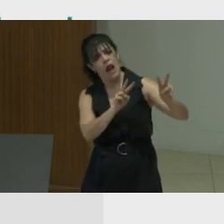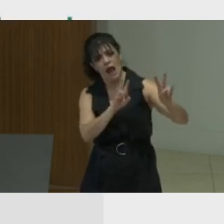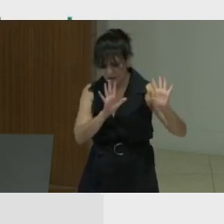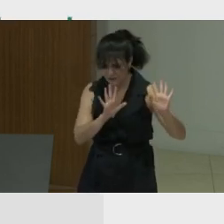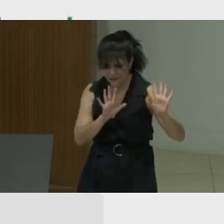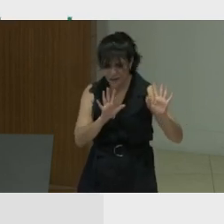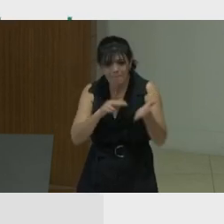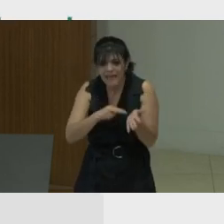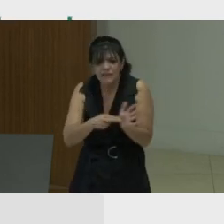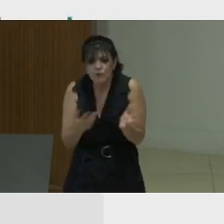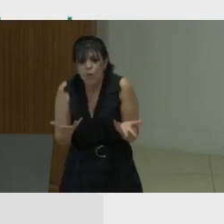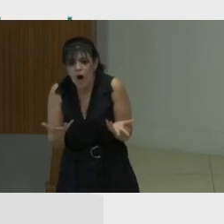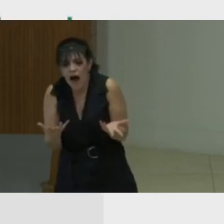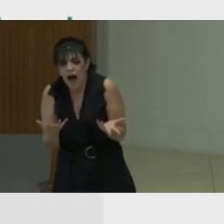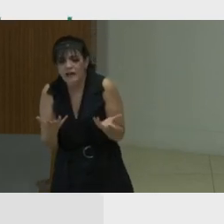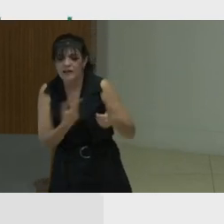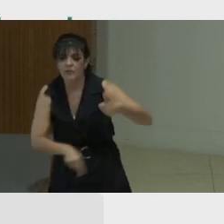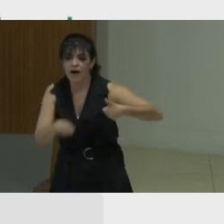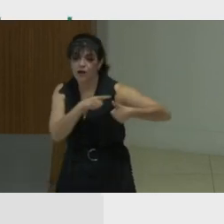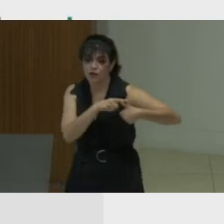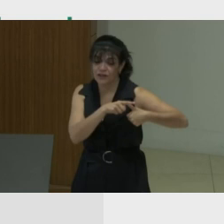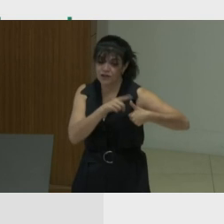It means that it can then be prioritized over other means.